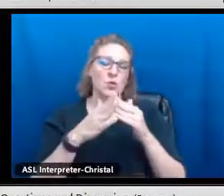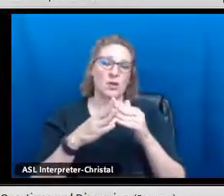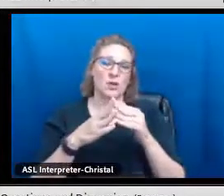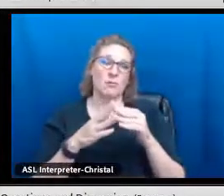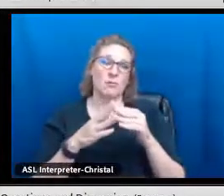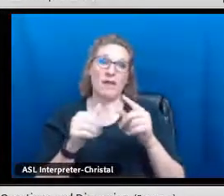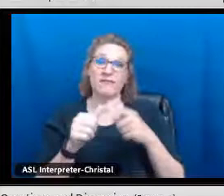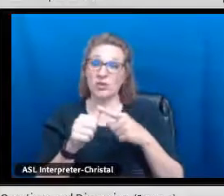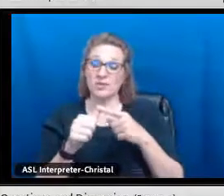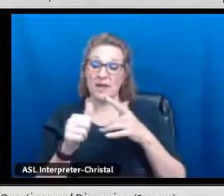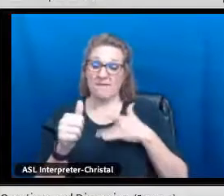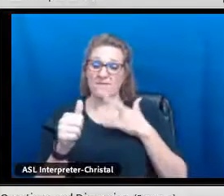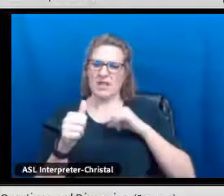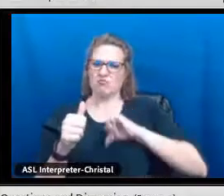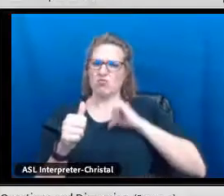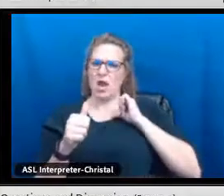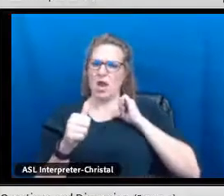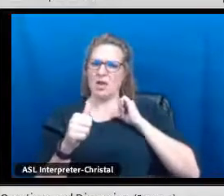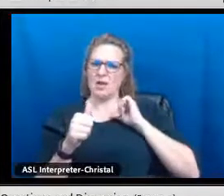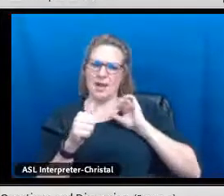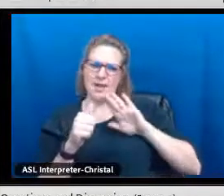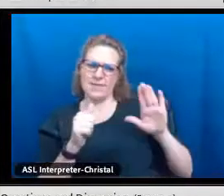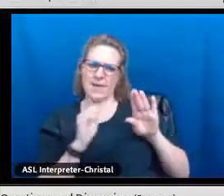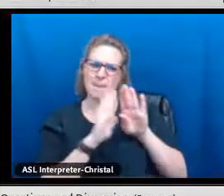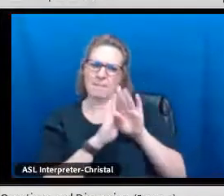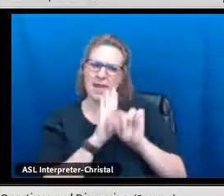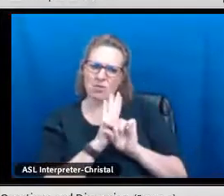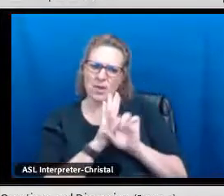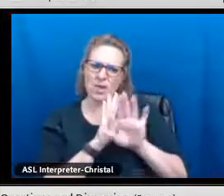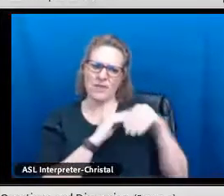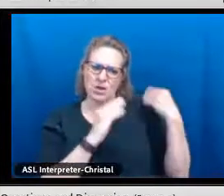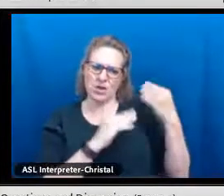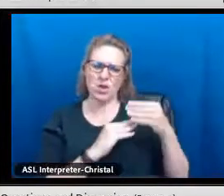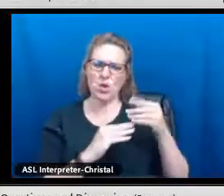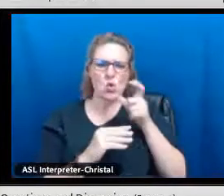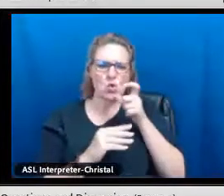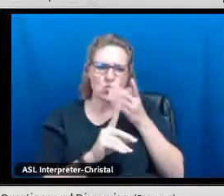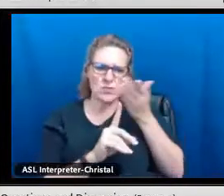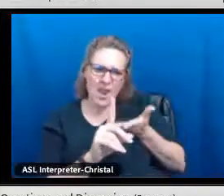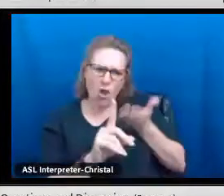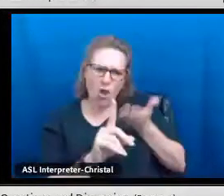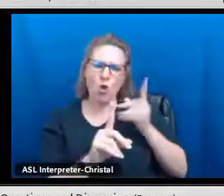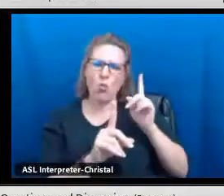our students engage with the community, number one, by instilling a pride in their background,